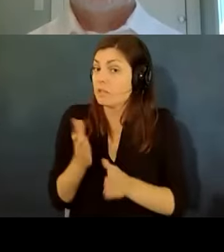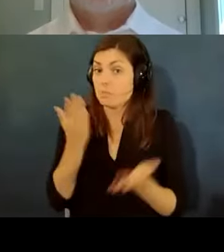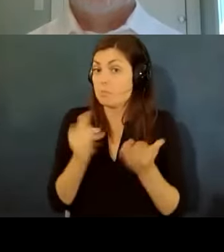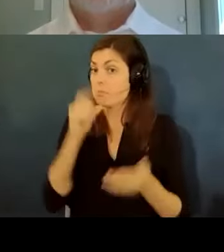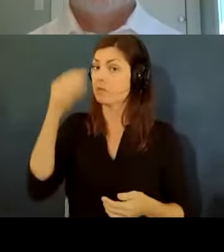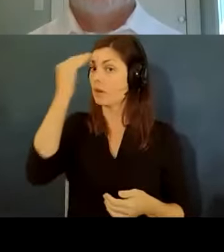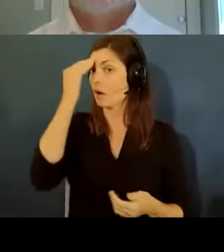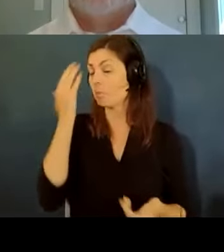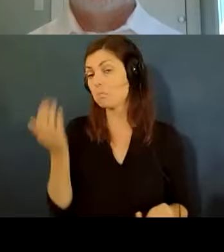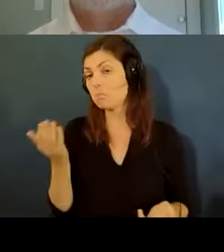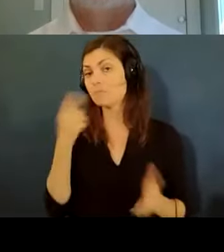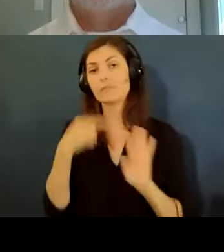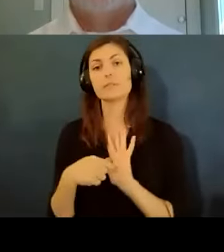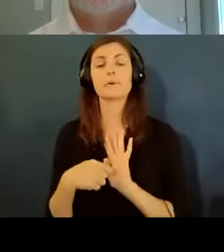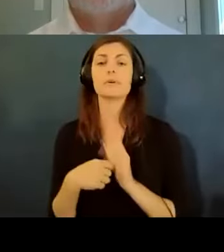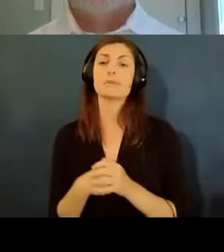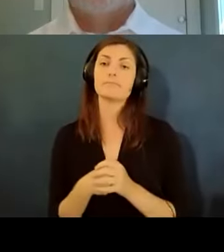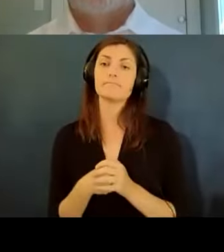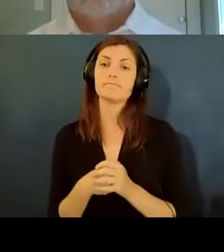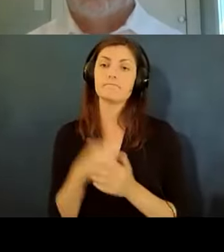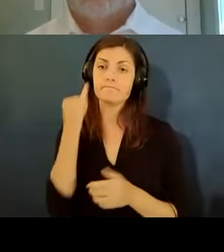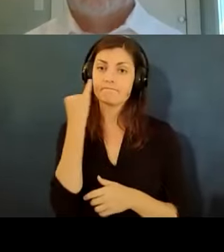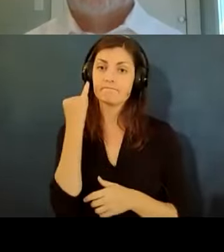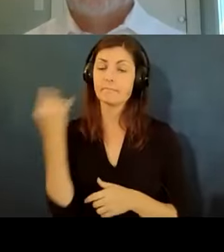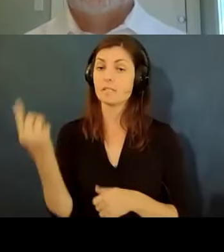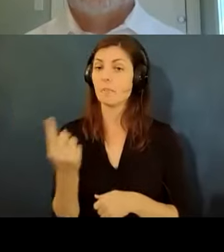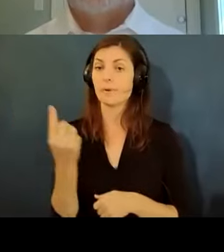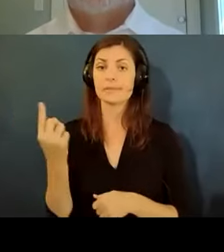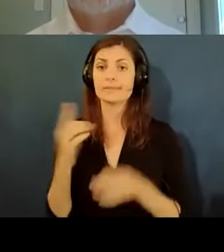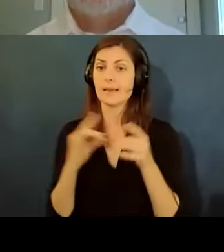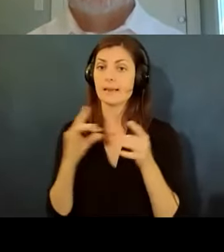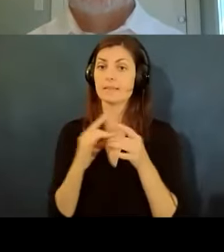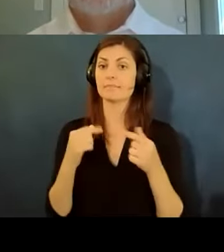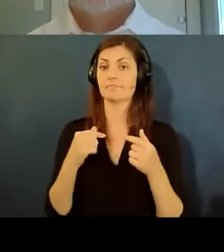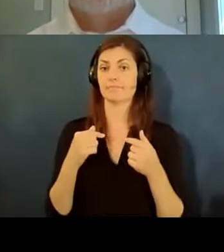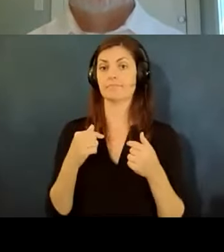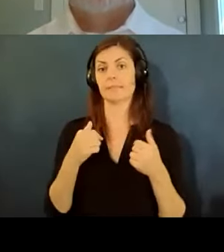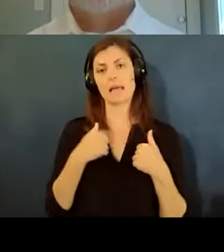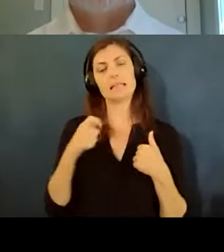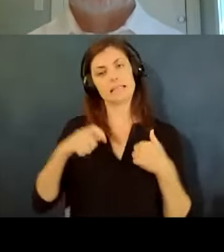um so for example if uh someone says that i'm you know taking leave because of a disability